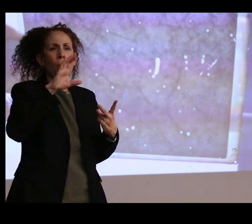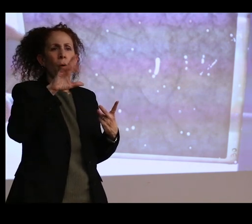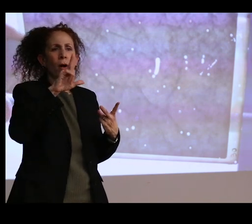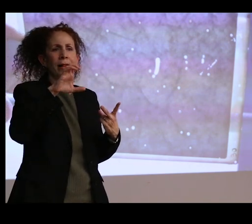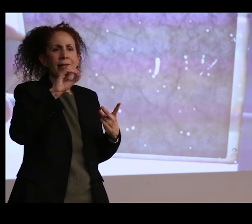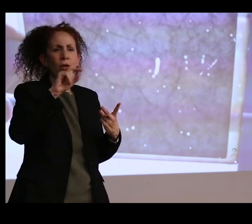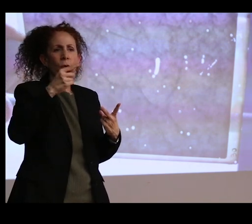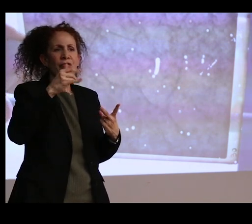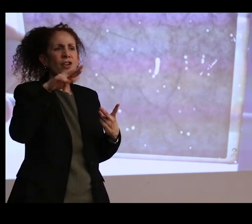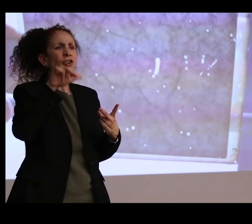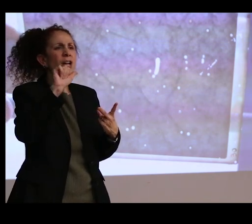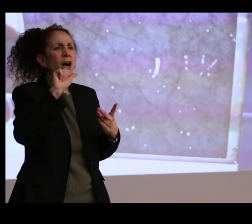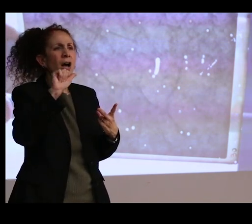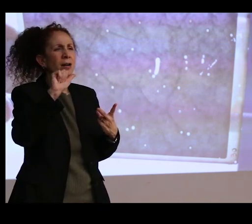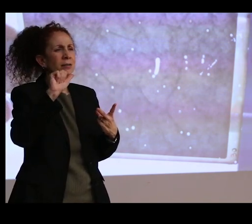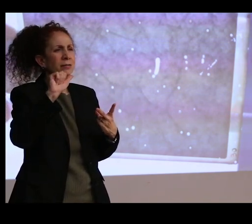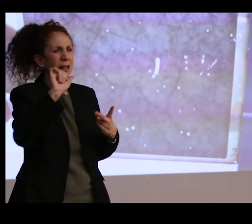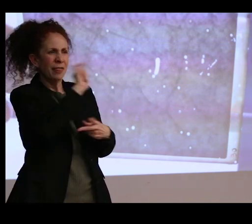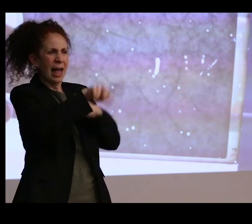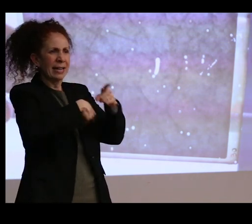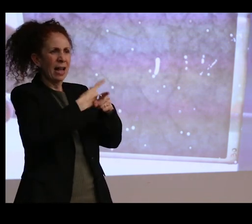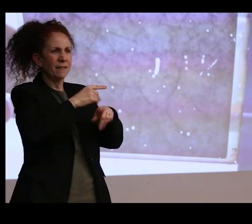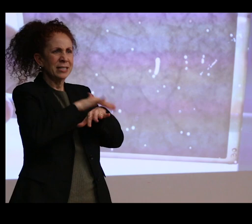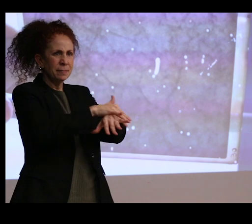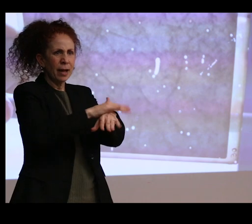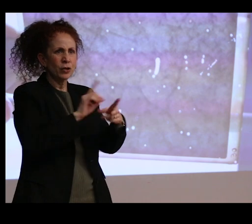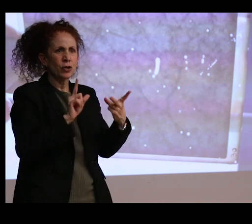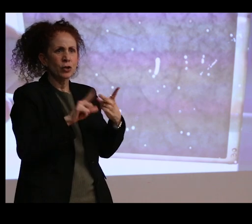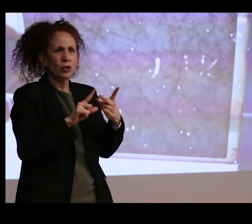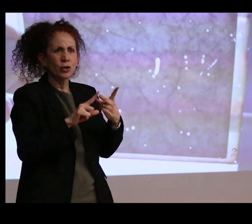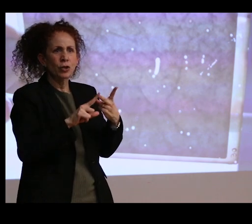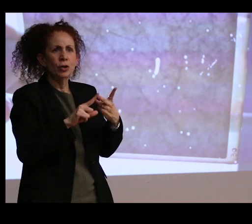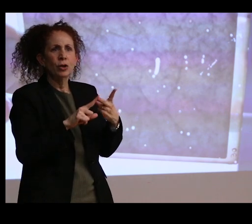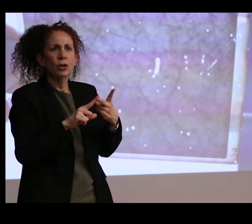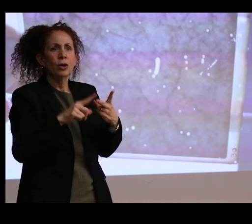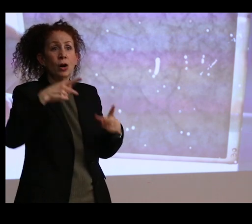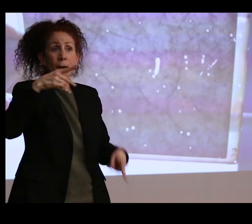I don't know. All right. Is that named after Edgar Allan Poe? Because-- No, it's not.